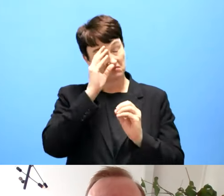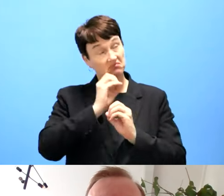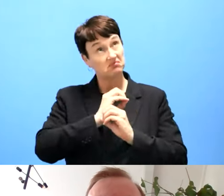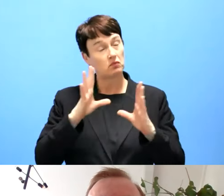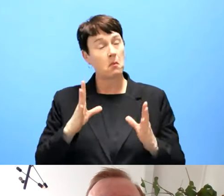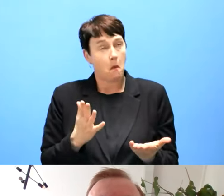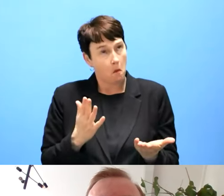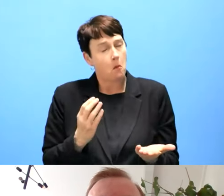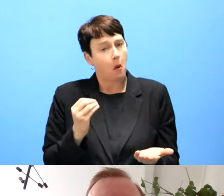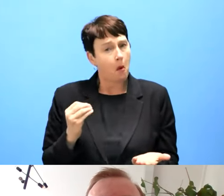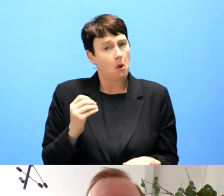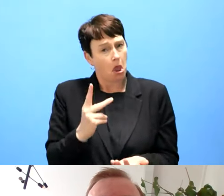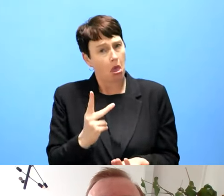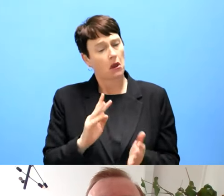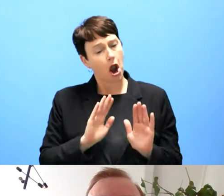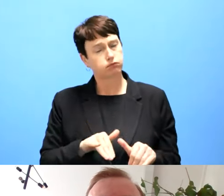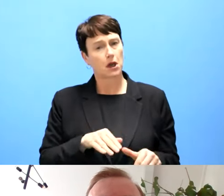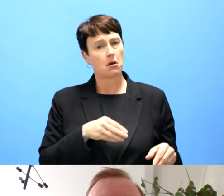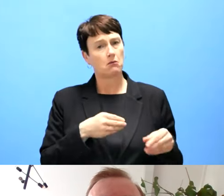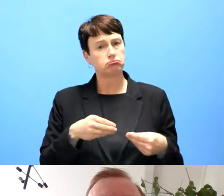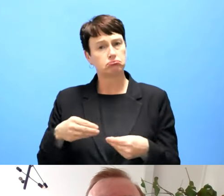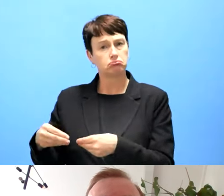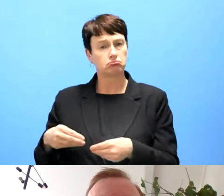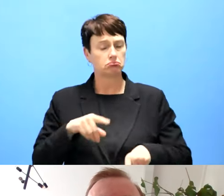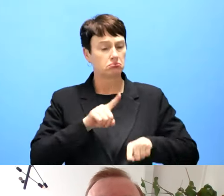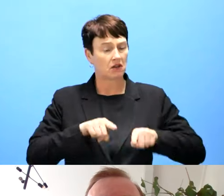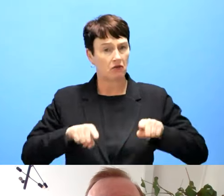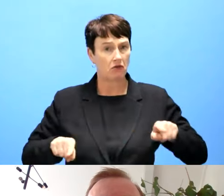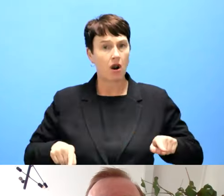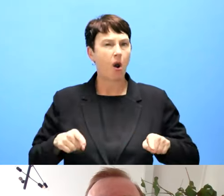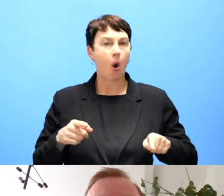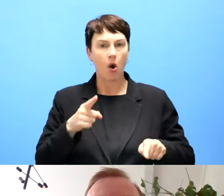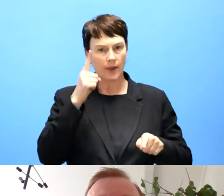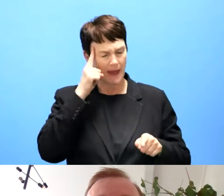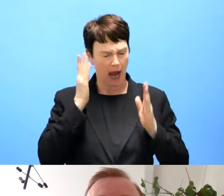compliance status reporting exactly the same way or should we allow for flexibility. Do you find